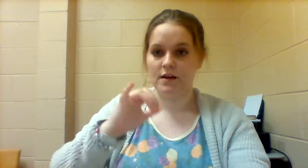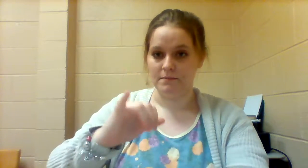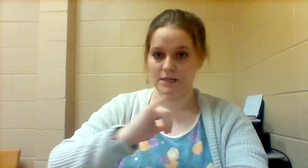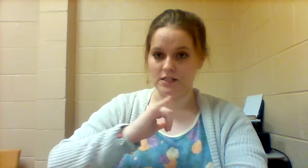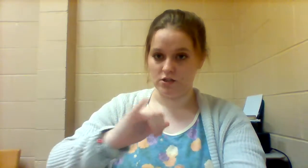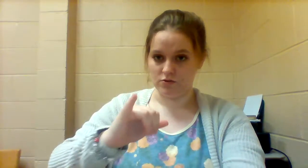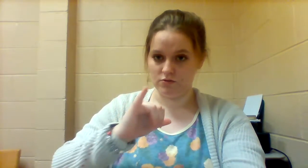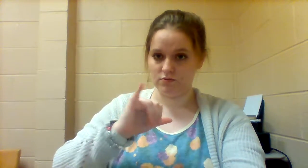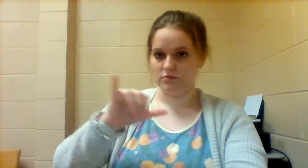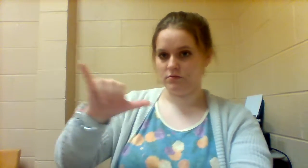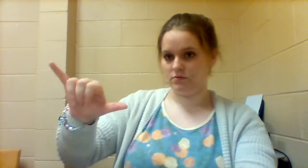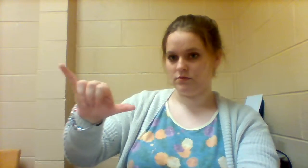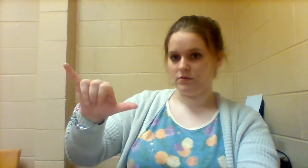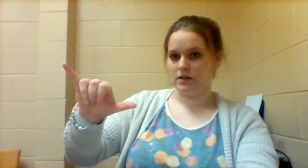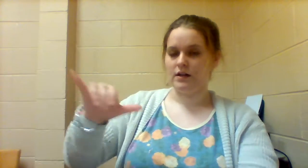ME TOO